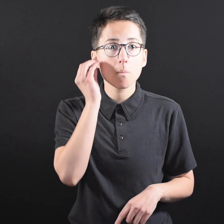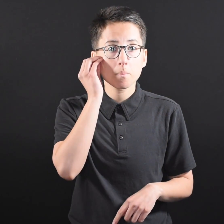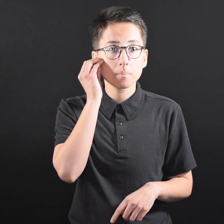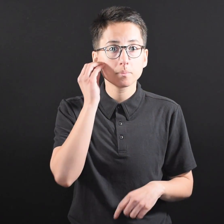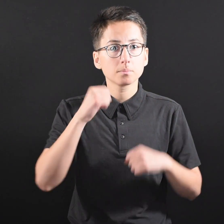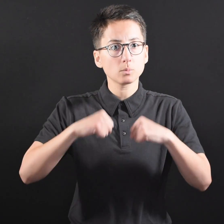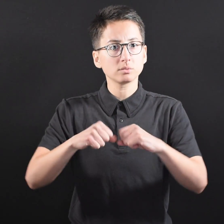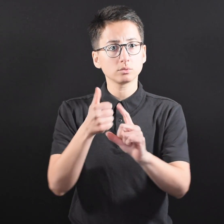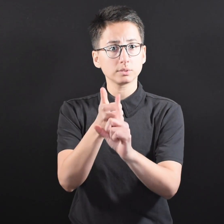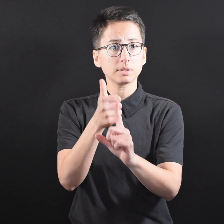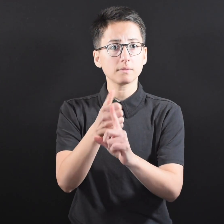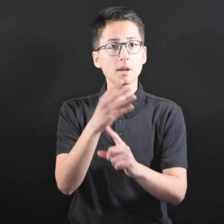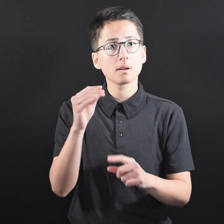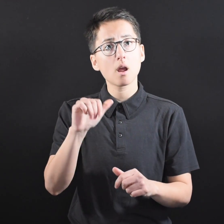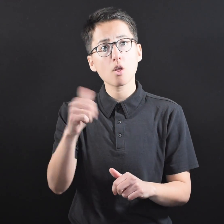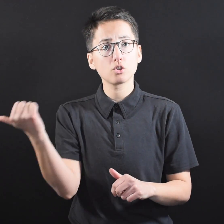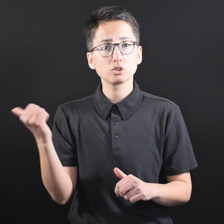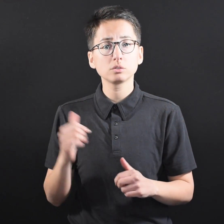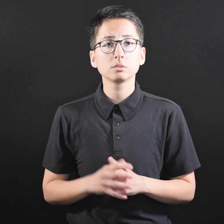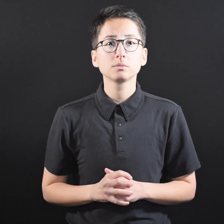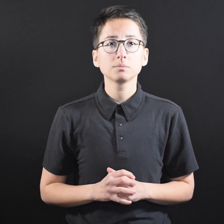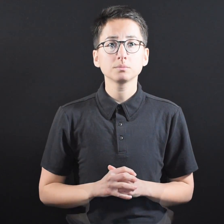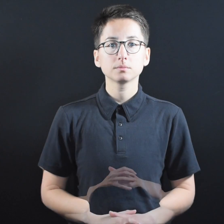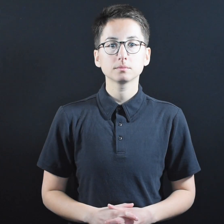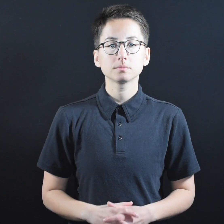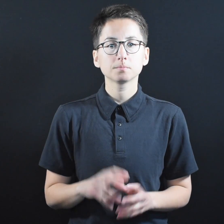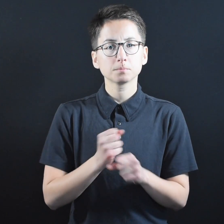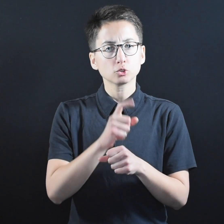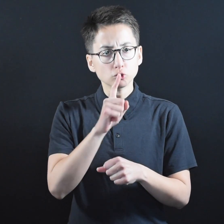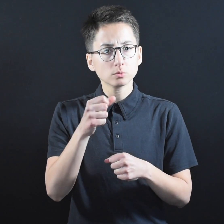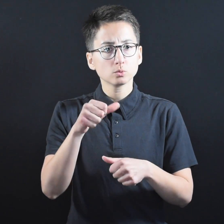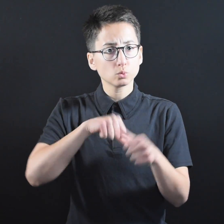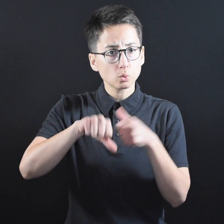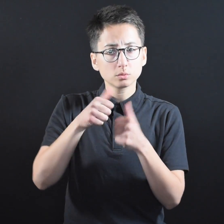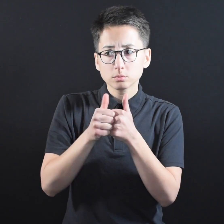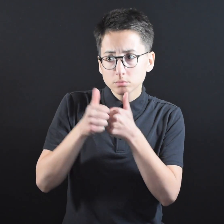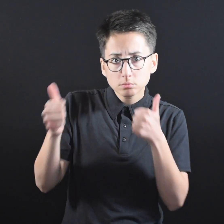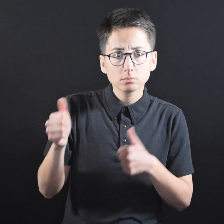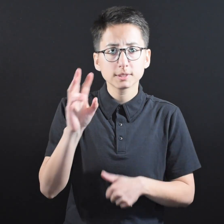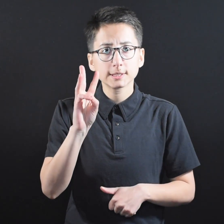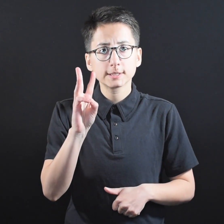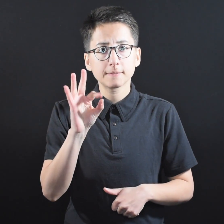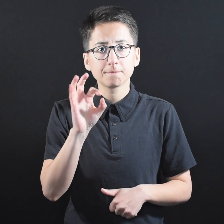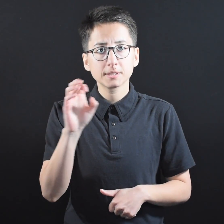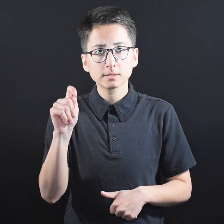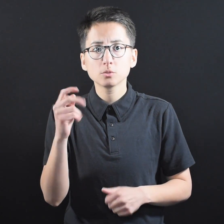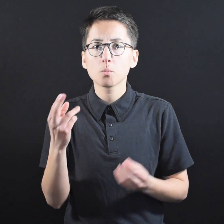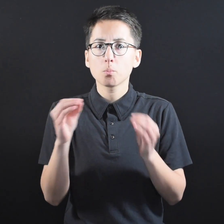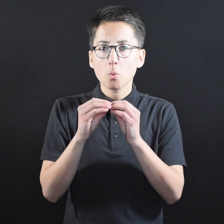home to protect yourself and others. ● Practice social distancing by staying